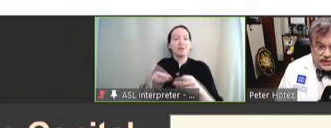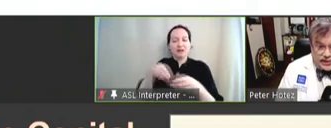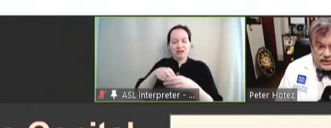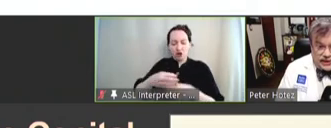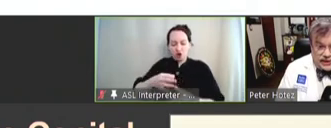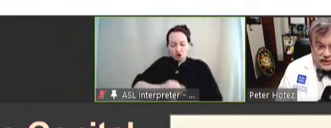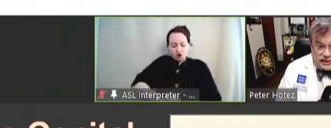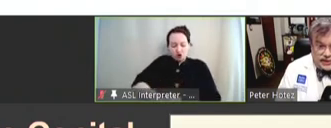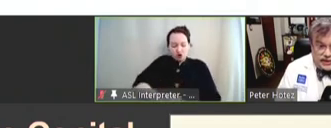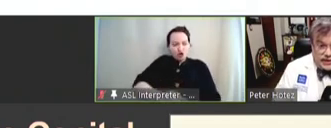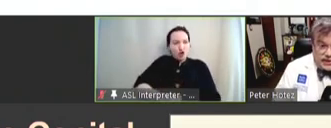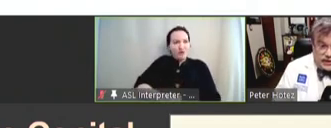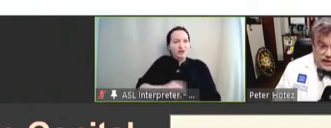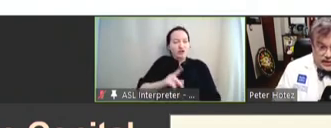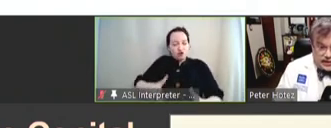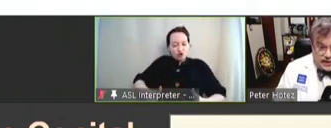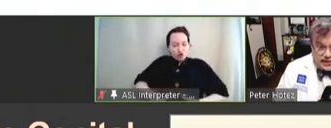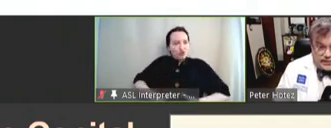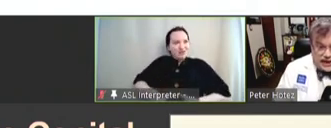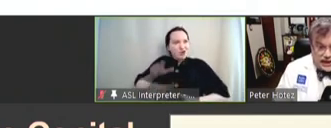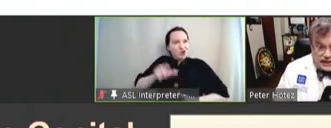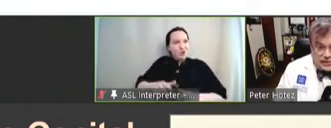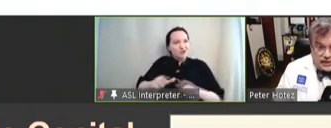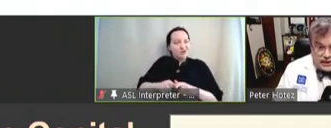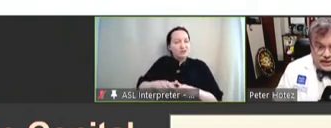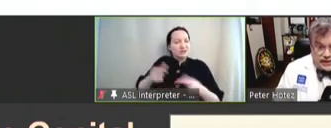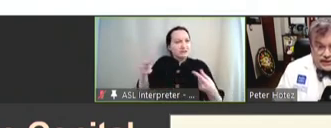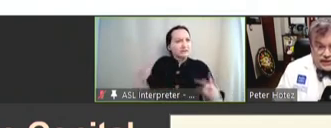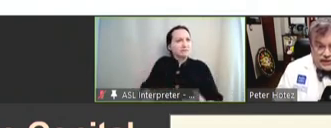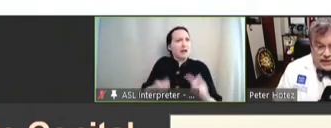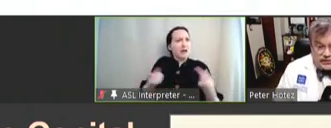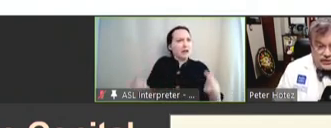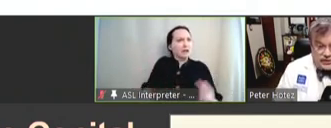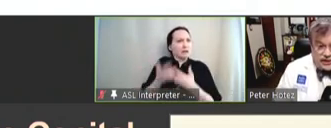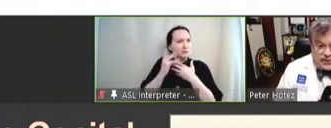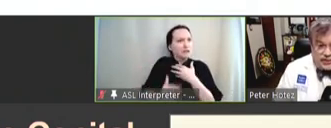and lower genital tract and it causes pain and bleeding and social stigma,